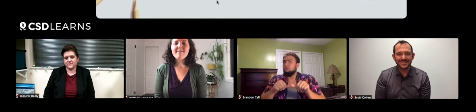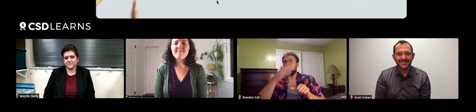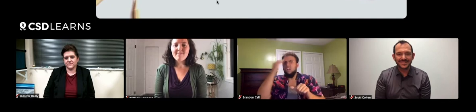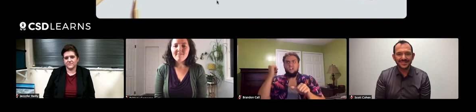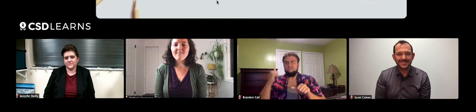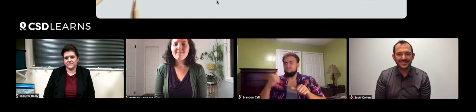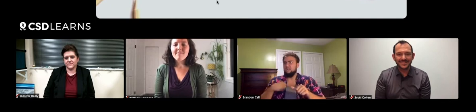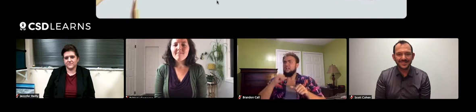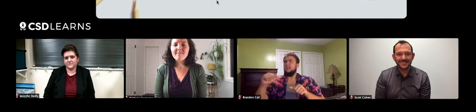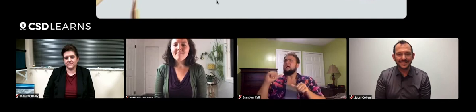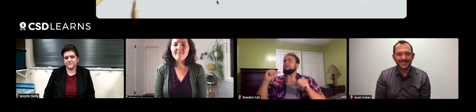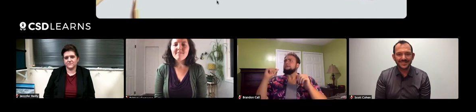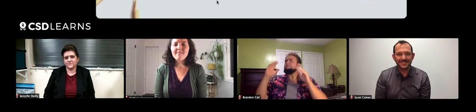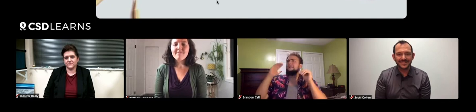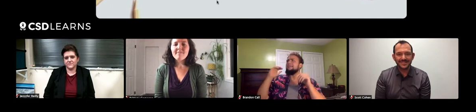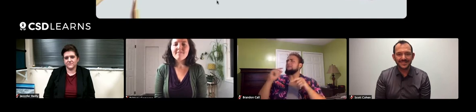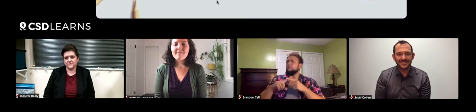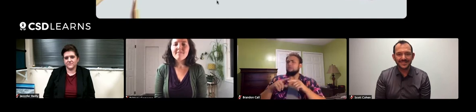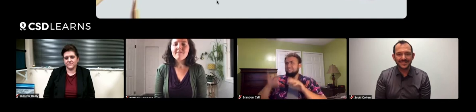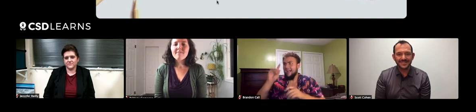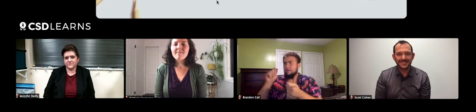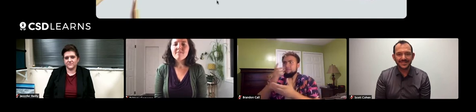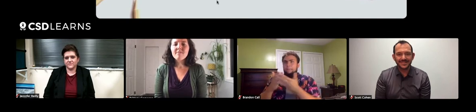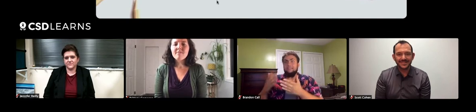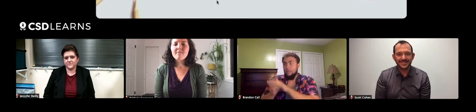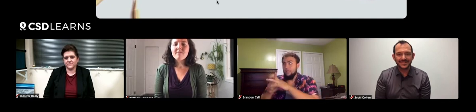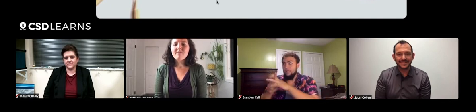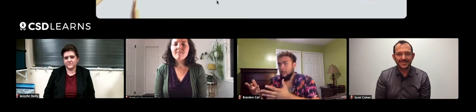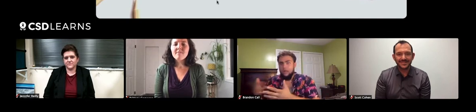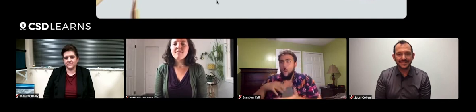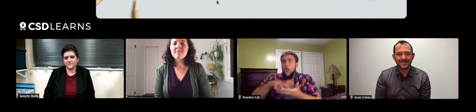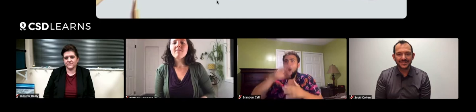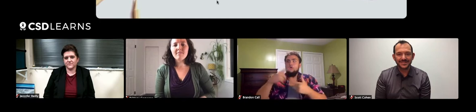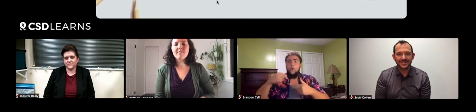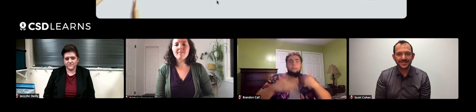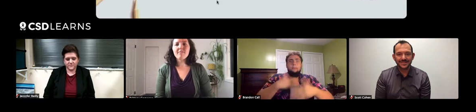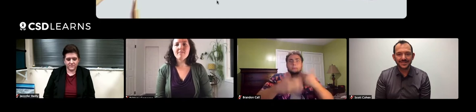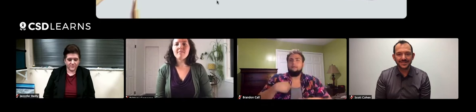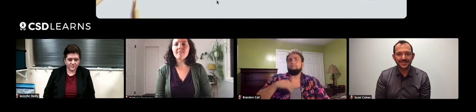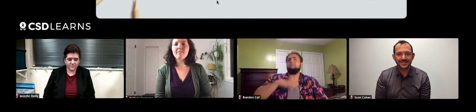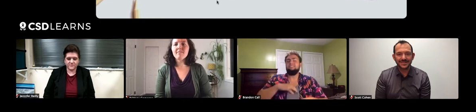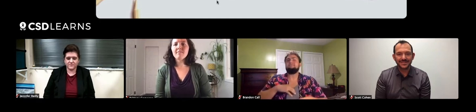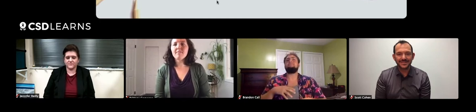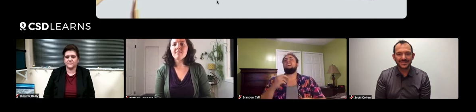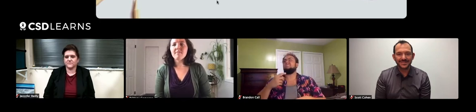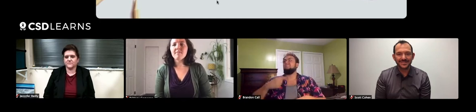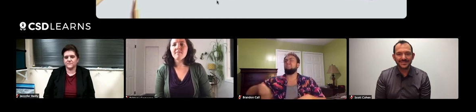We weren't expecting to find things, they would just show up. We kept learning all the time, which was a huge plus.